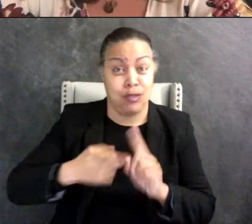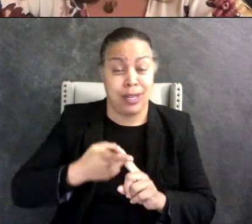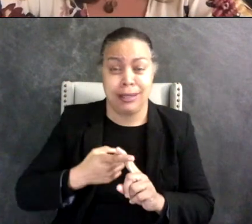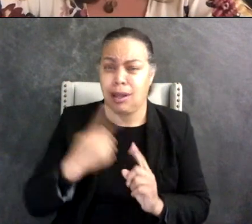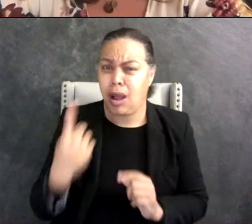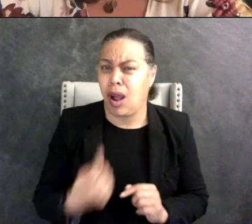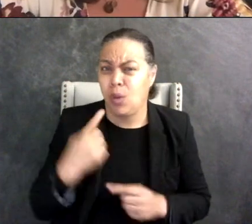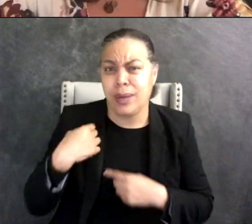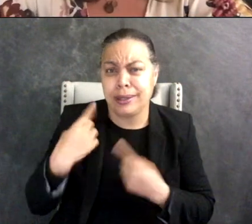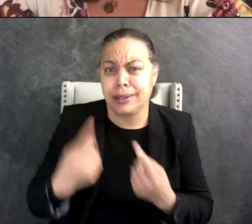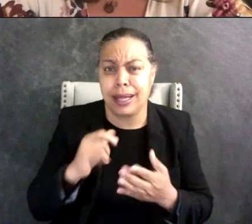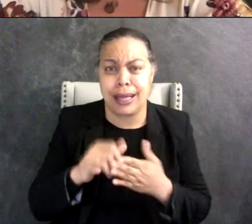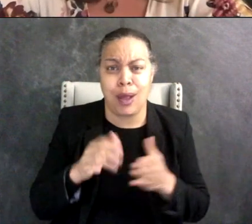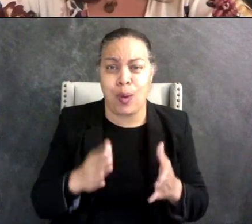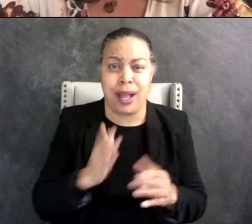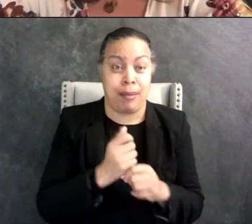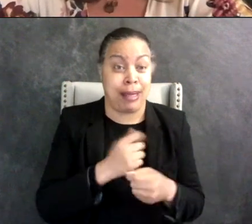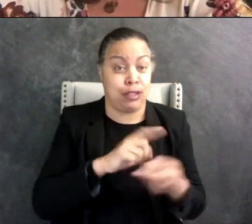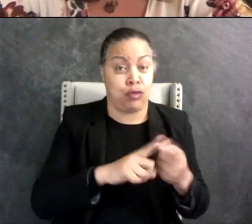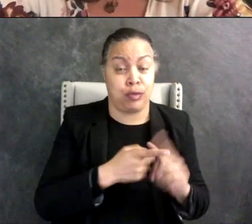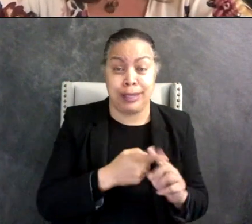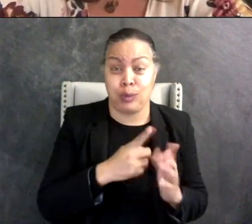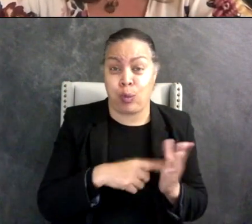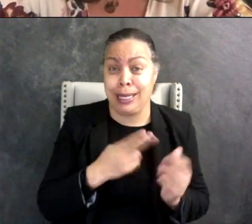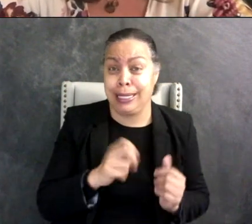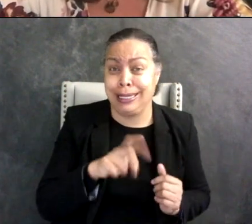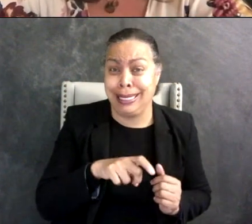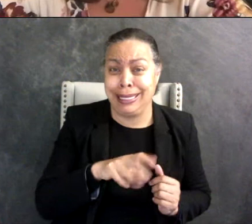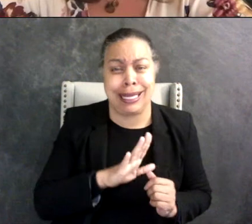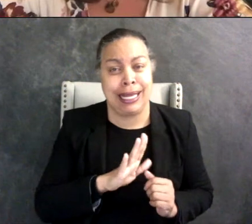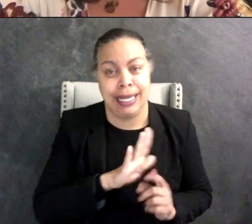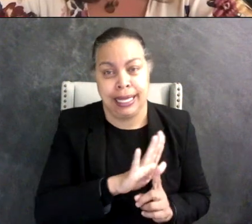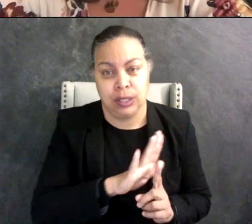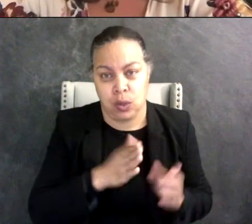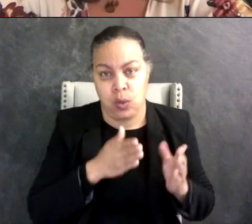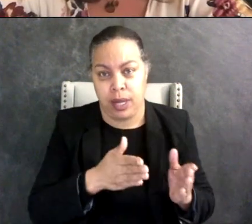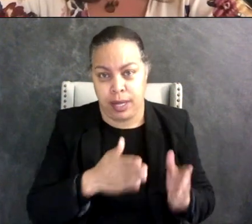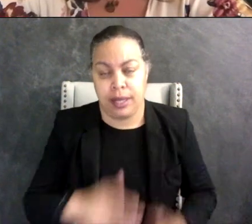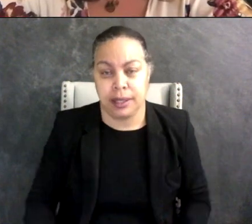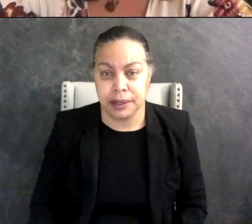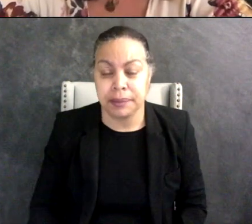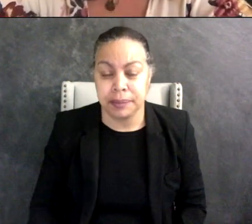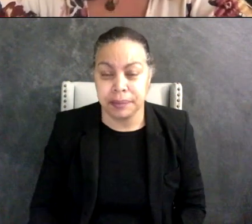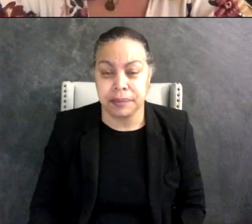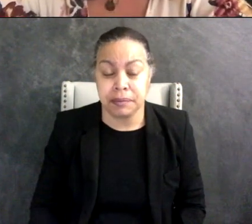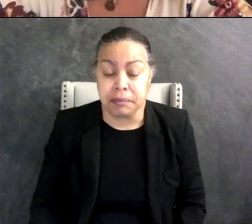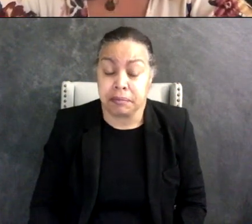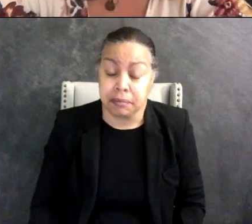where he can make the friends that he needs in his own way. Yeah so I don't - I just